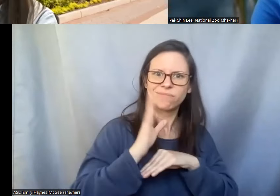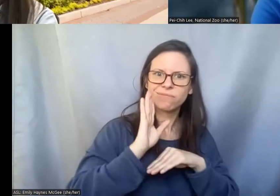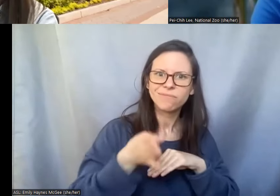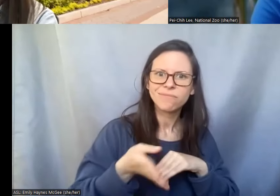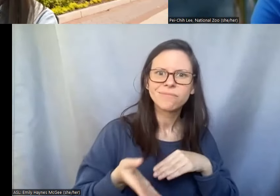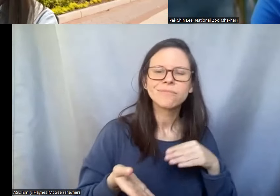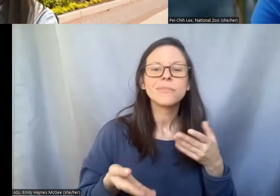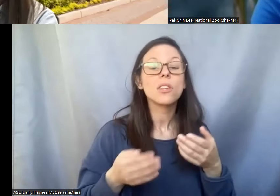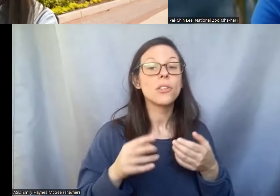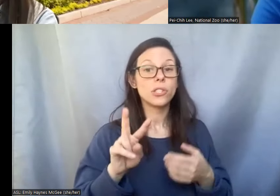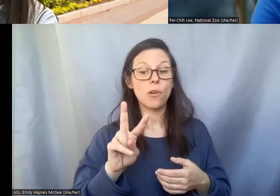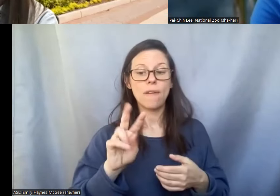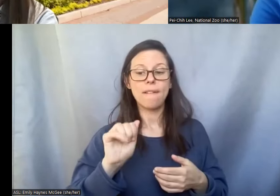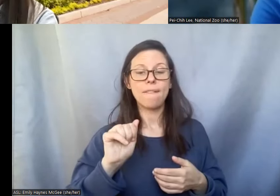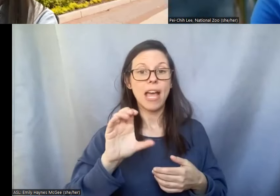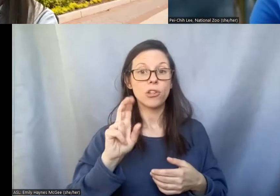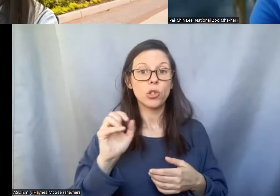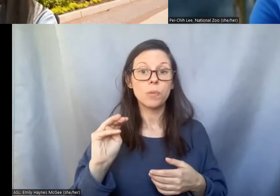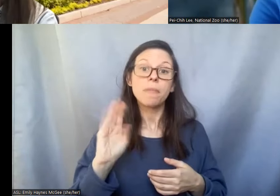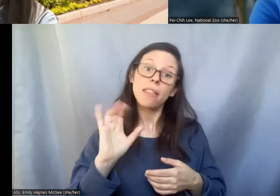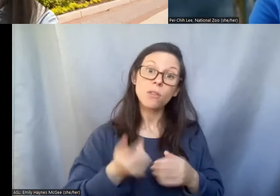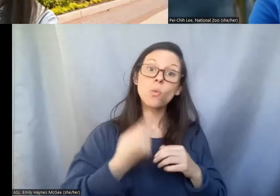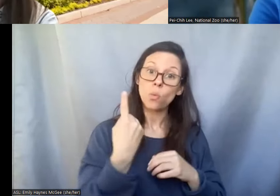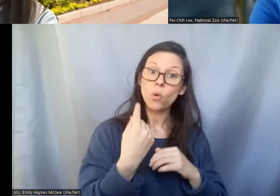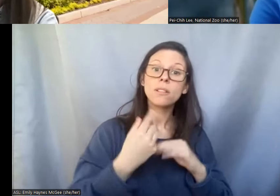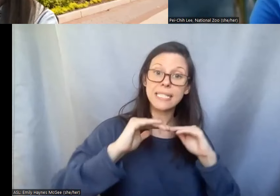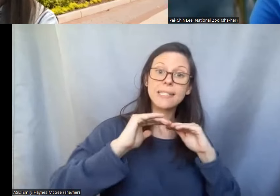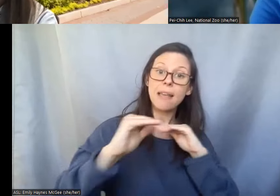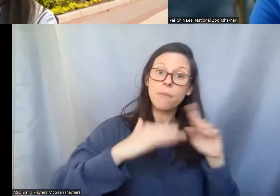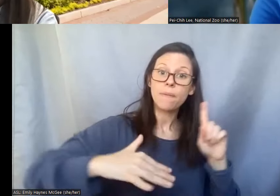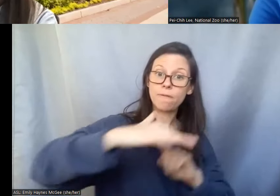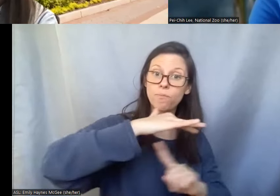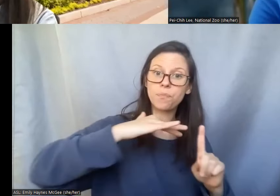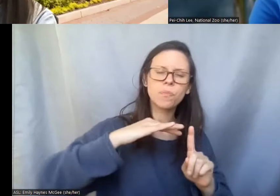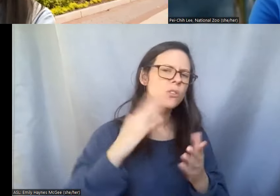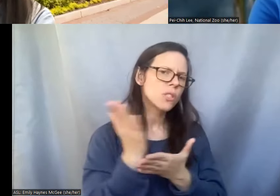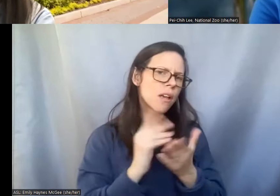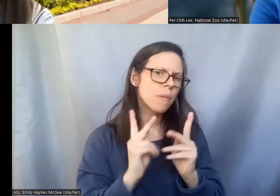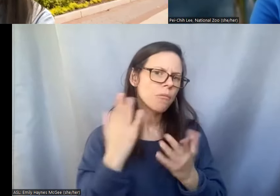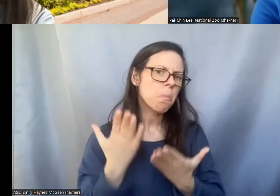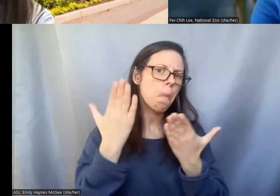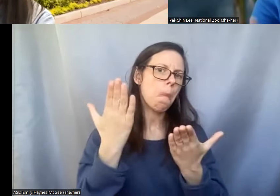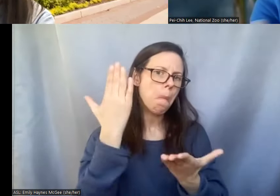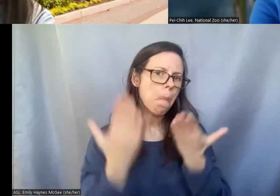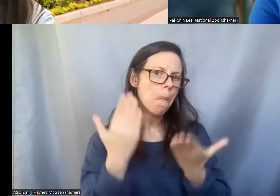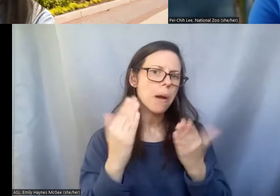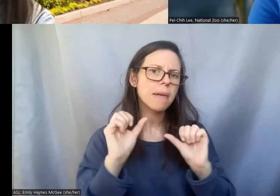one of the stable environment. So some people are definitely proposing maybe we can try to